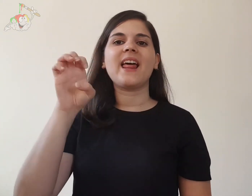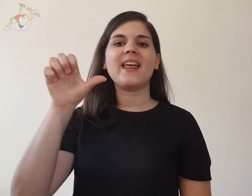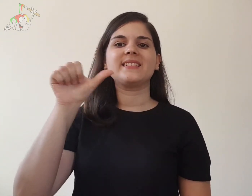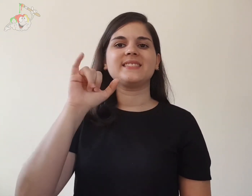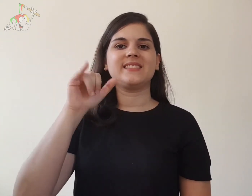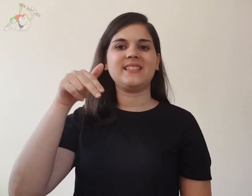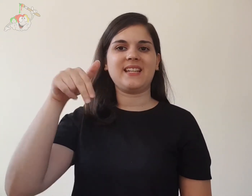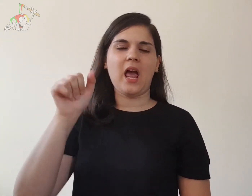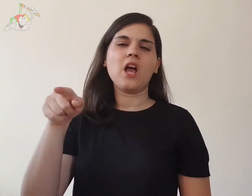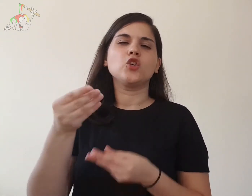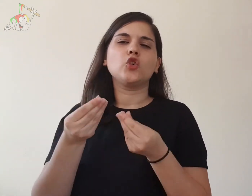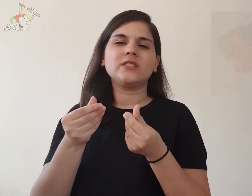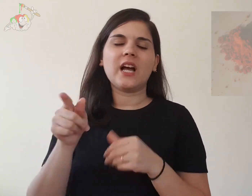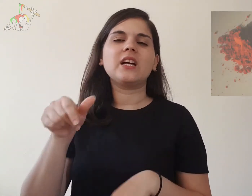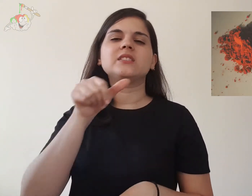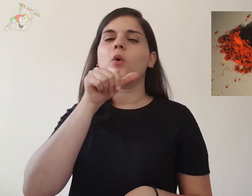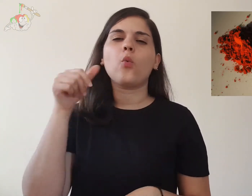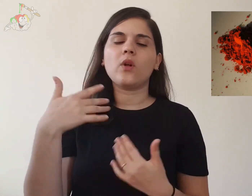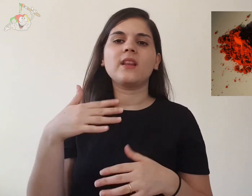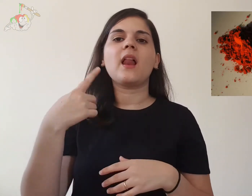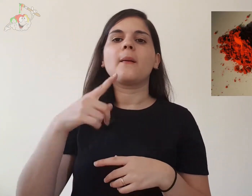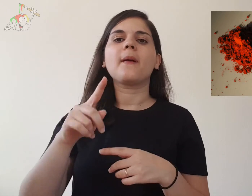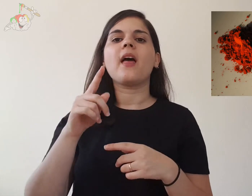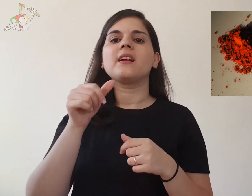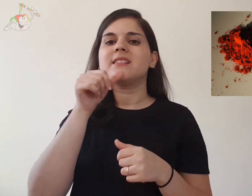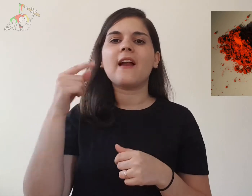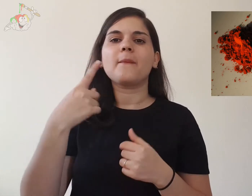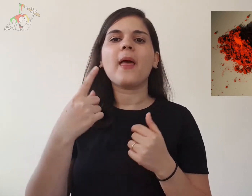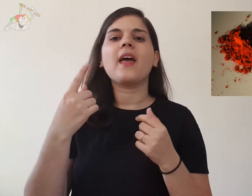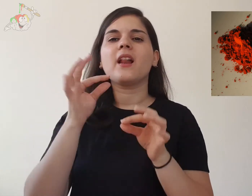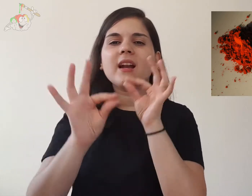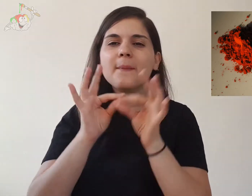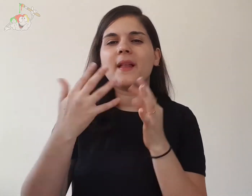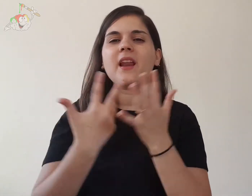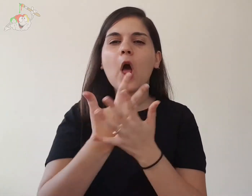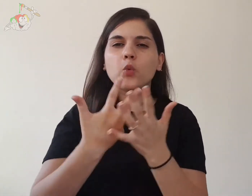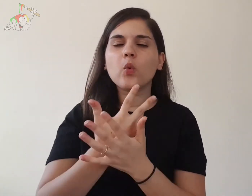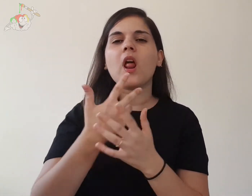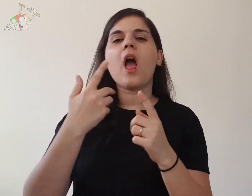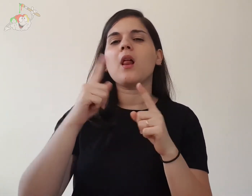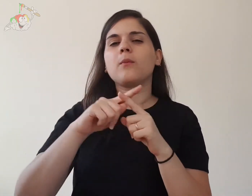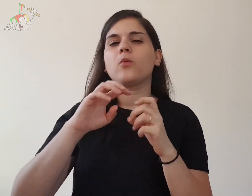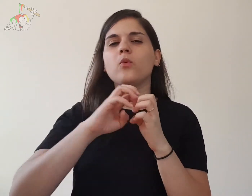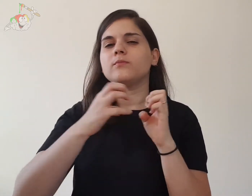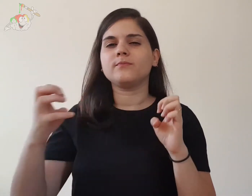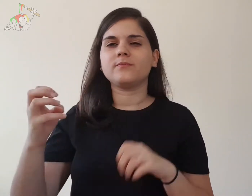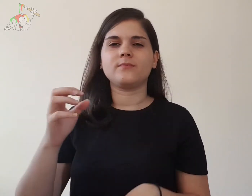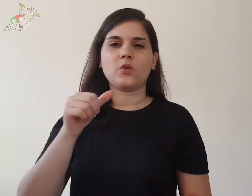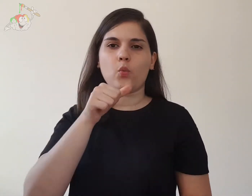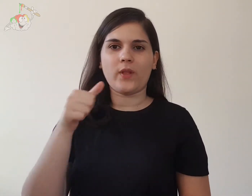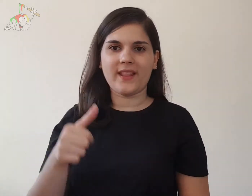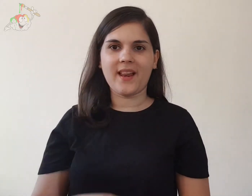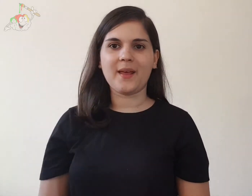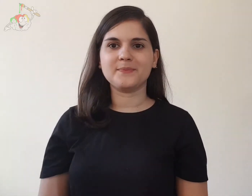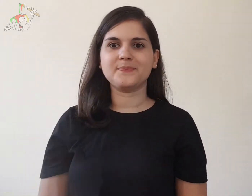resin, a useful substance for multi-purpose natural healing methods.